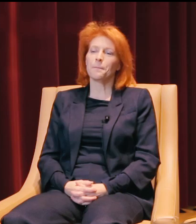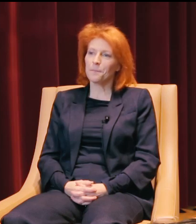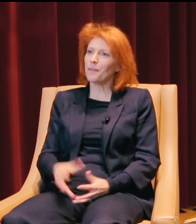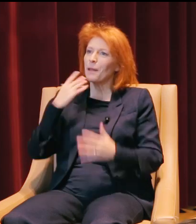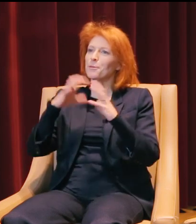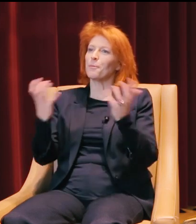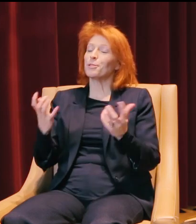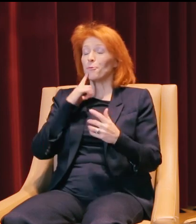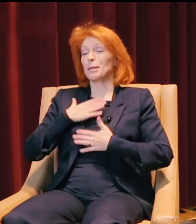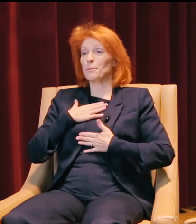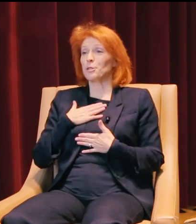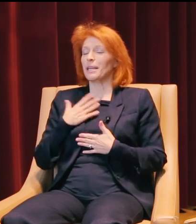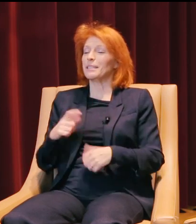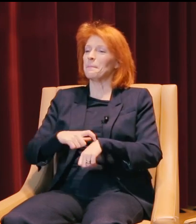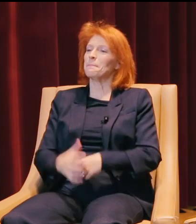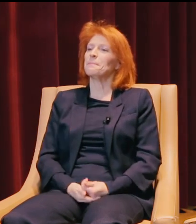Thank you so much, and I really appreciate this time.